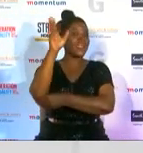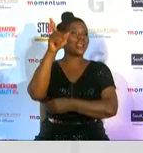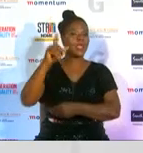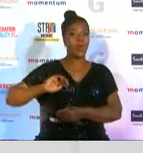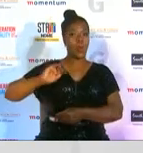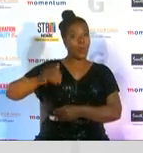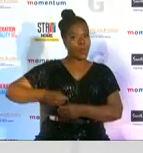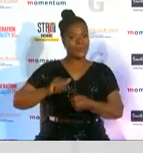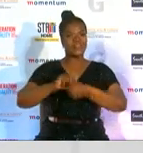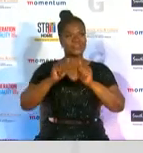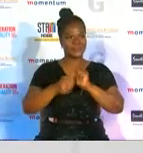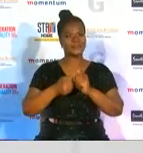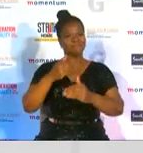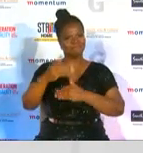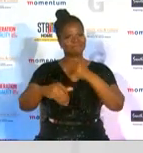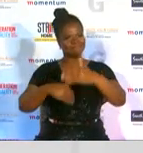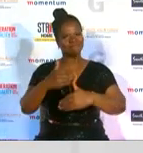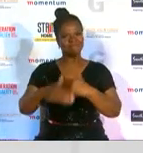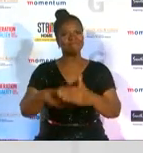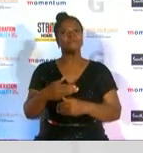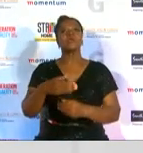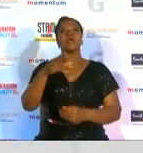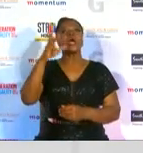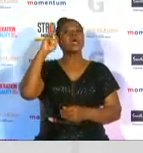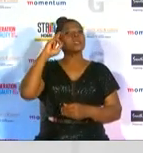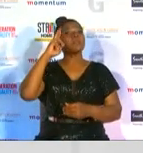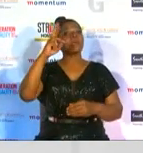remember you can continue to tweet us using the hashtag she owns her success